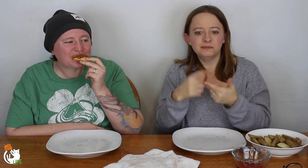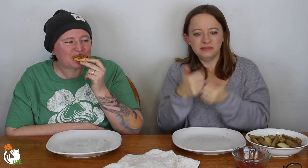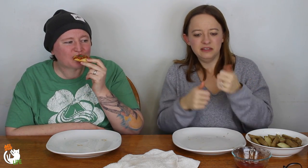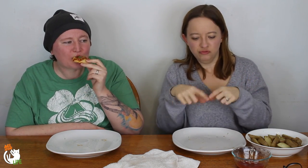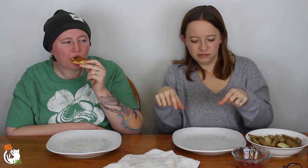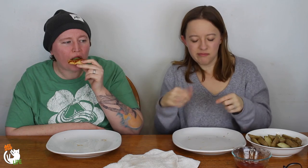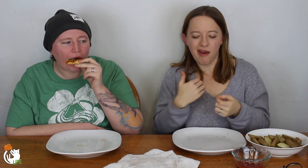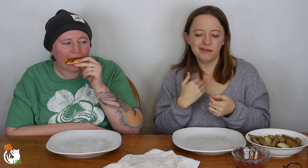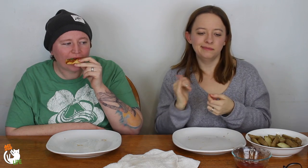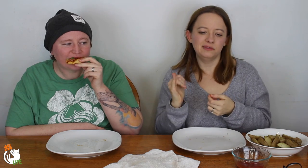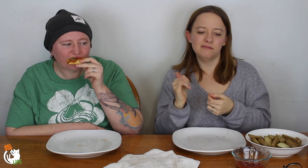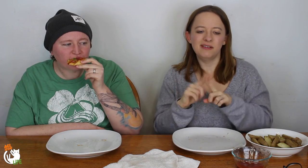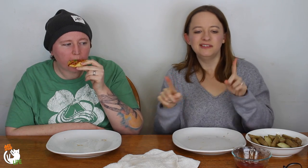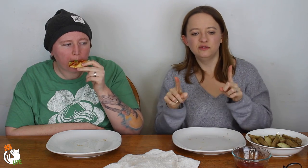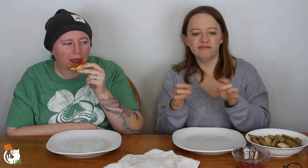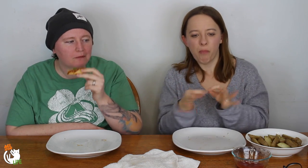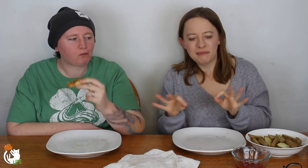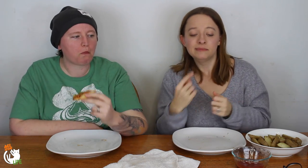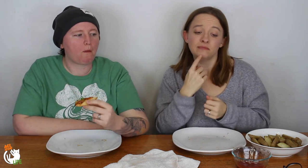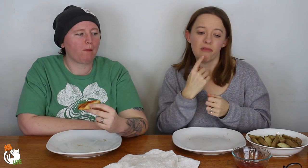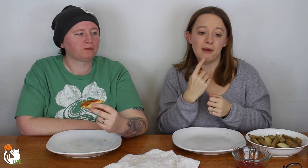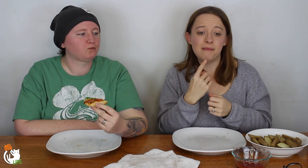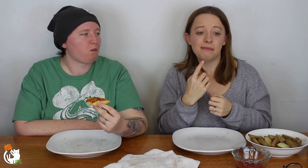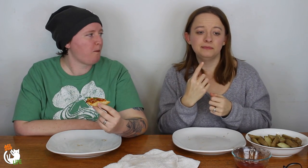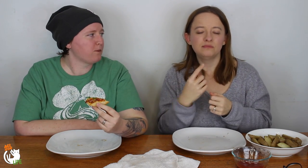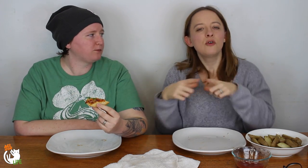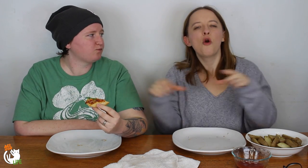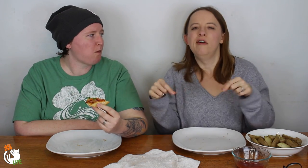then each one had a different phrase saying like --